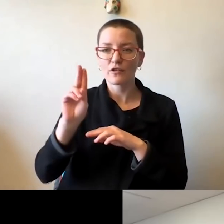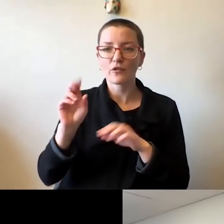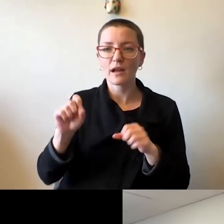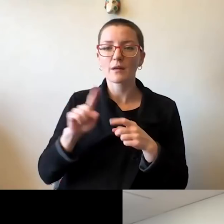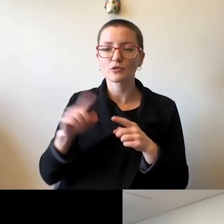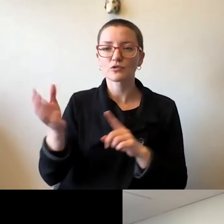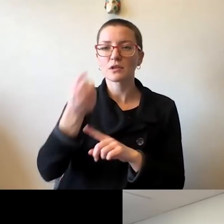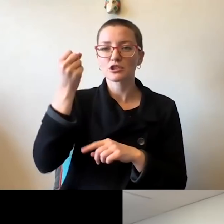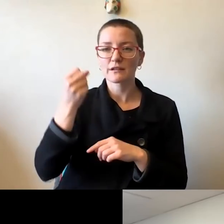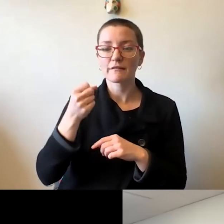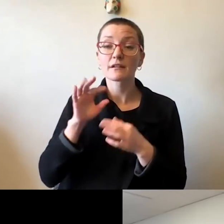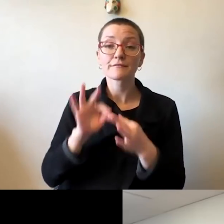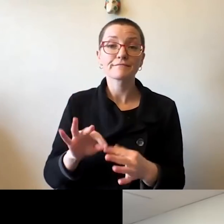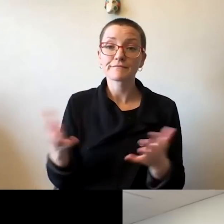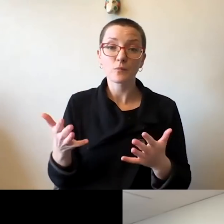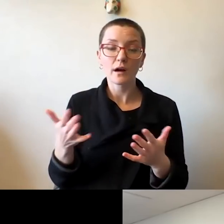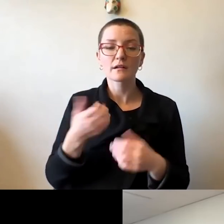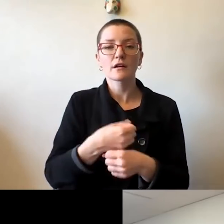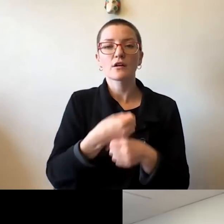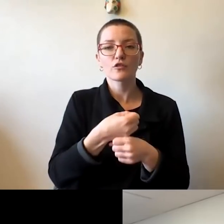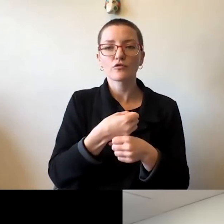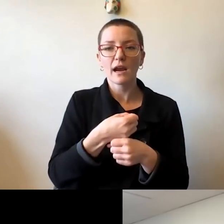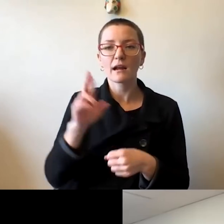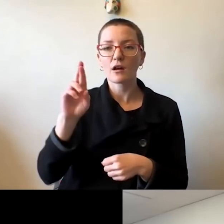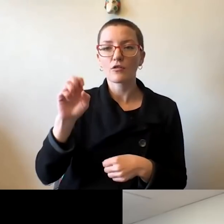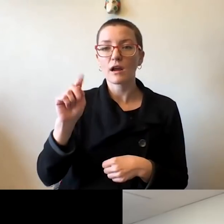in terms of creating a retrofitted ventilator